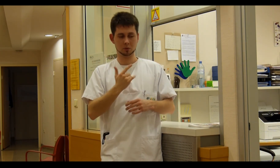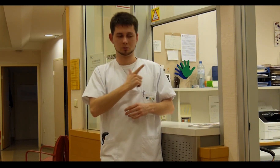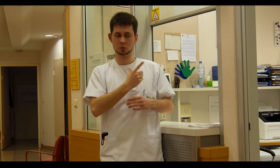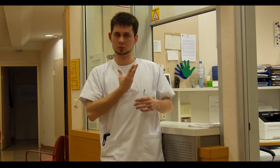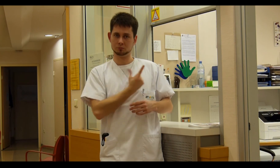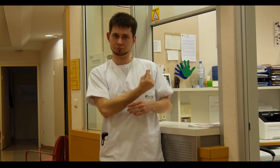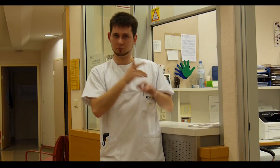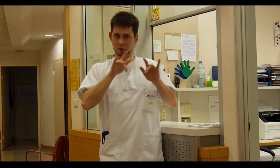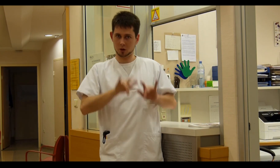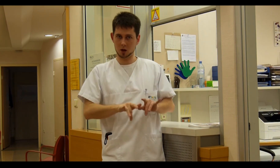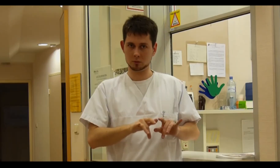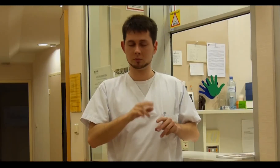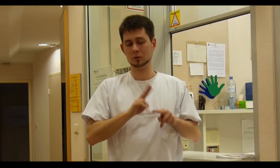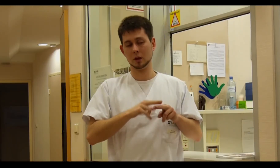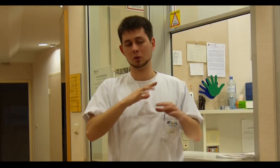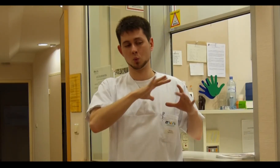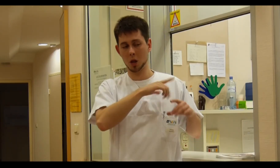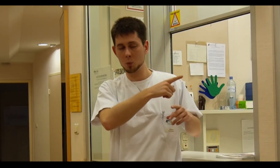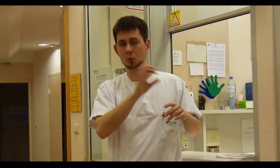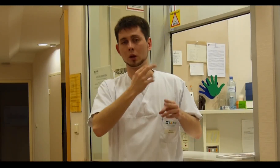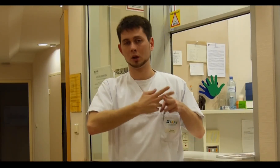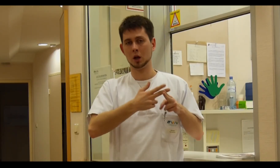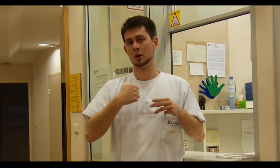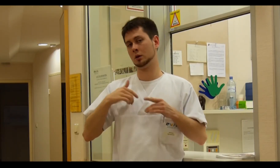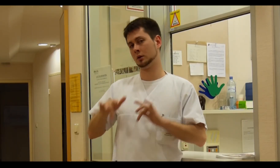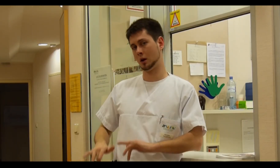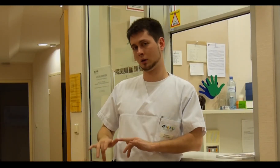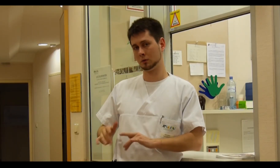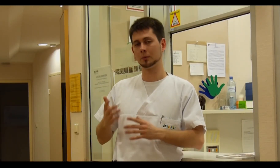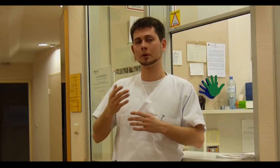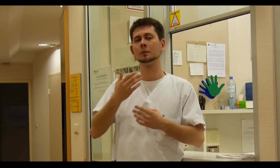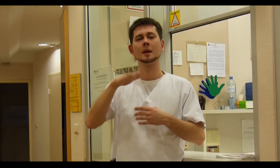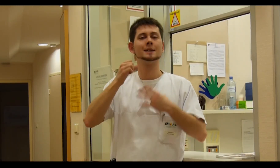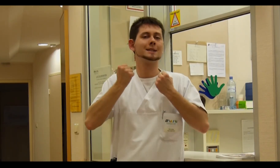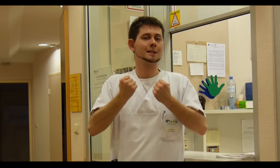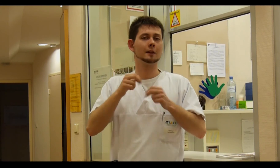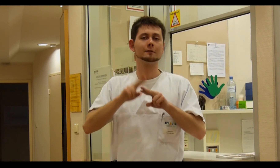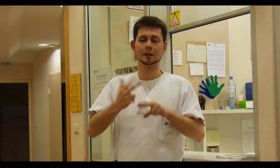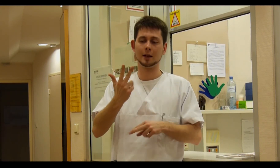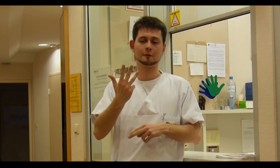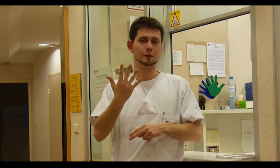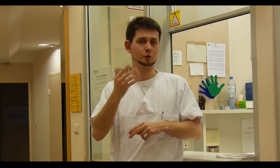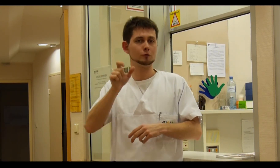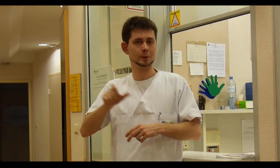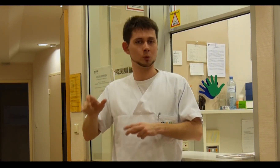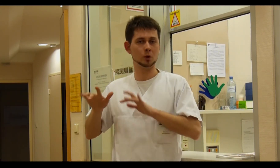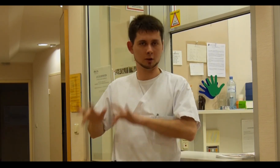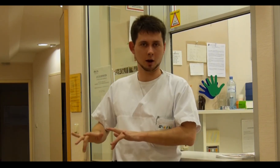... including me there are three graduate nurses ... ... we could give a better service, if one of us is on holiday or sick, if there was 3, 4, 5 nurses working here ...